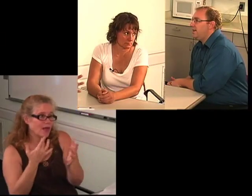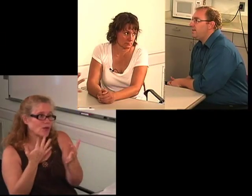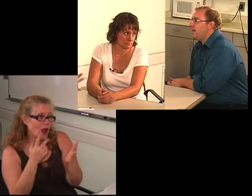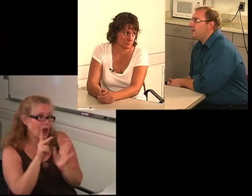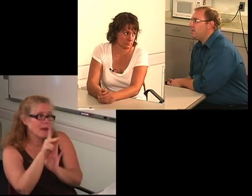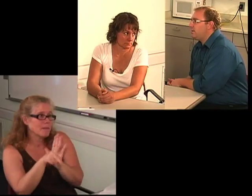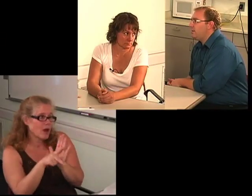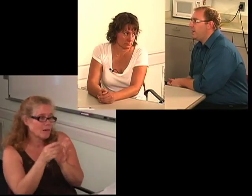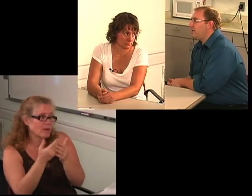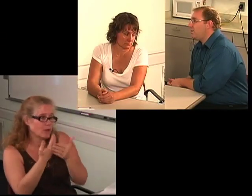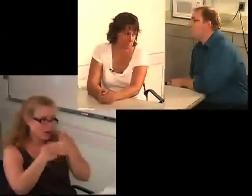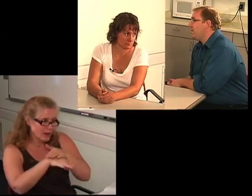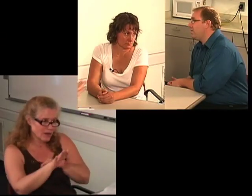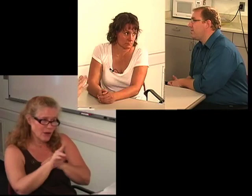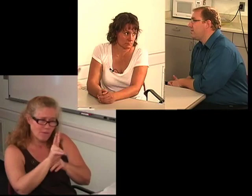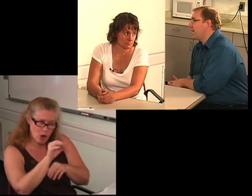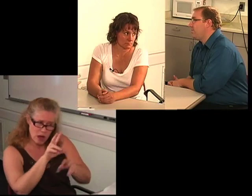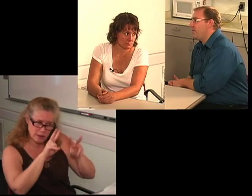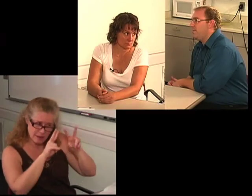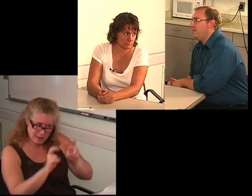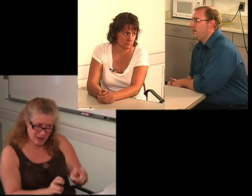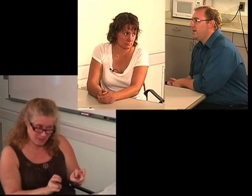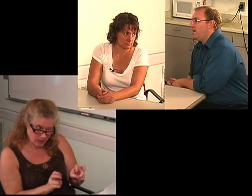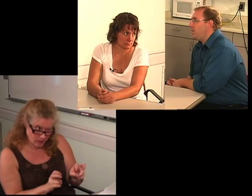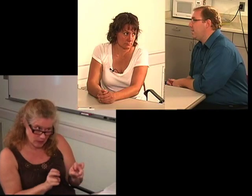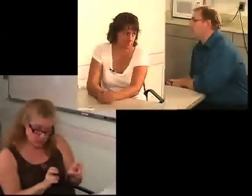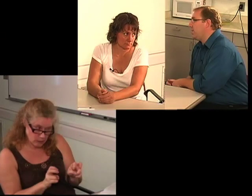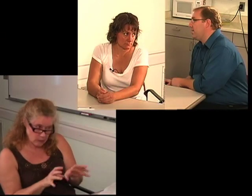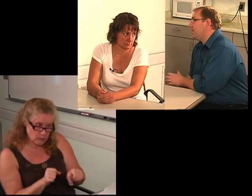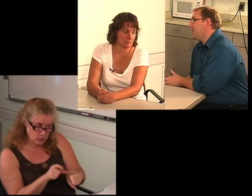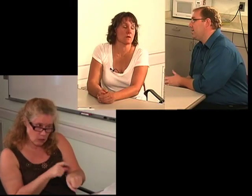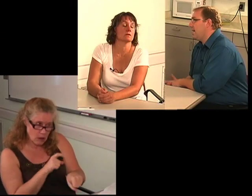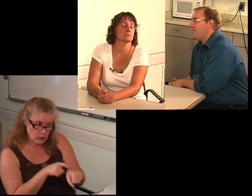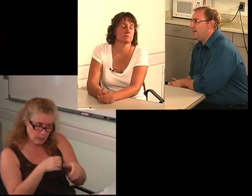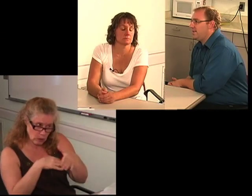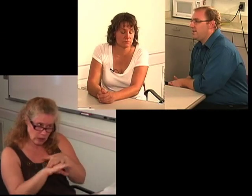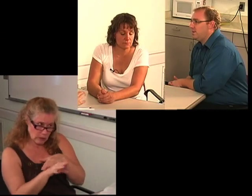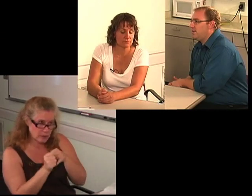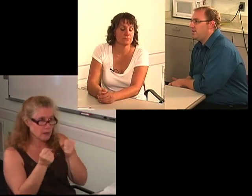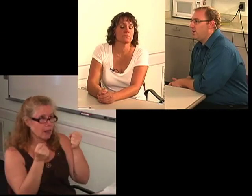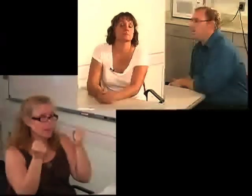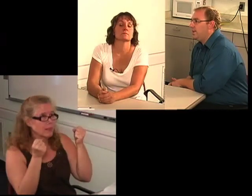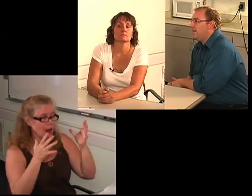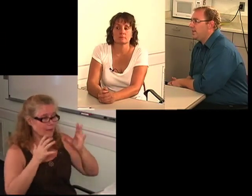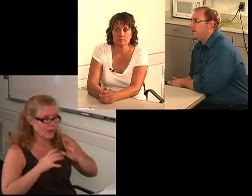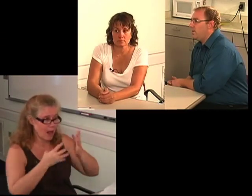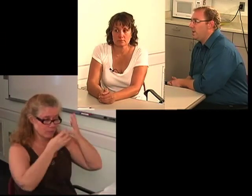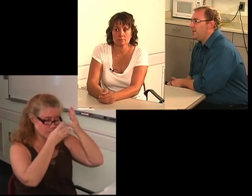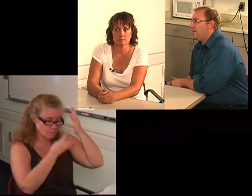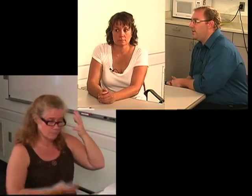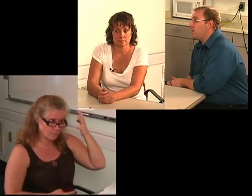and that takes about a two-month time frame, waiting period, it does take awhile to get in.